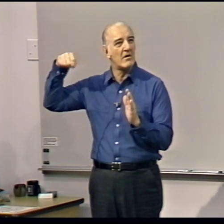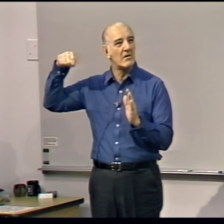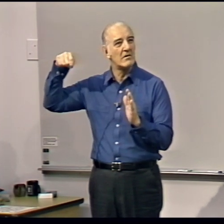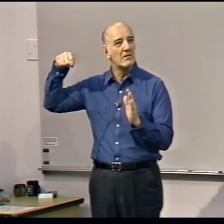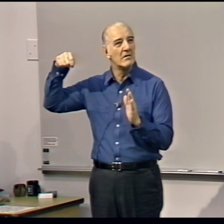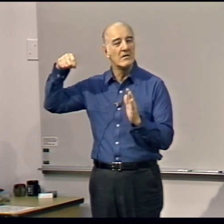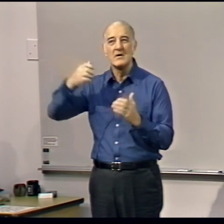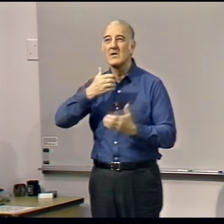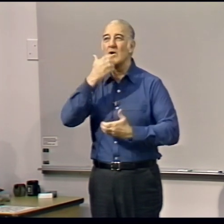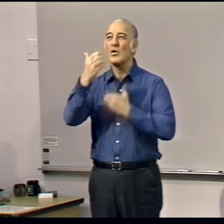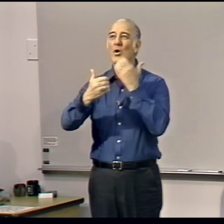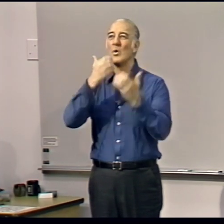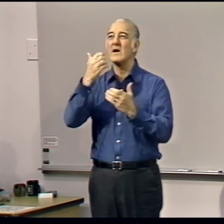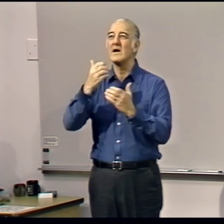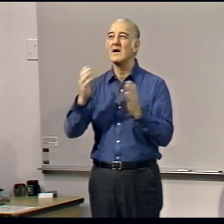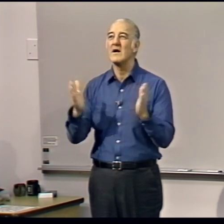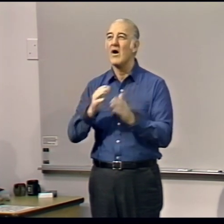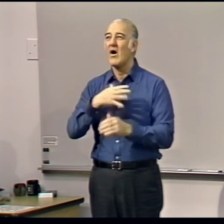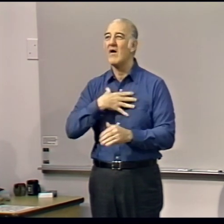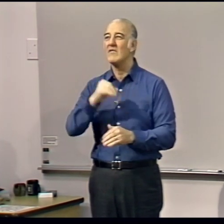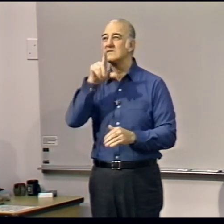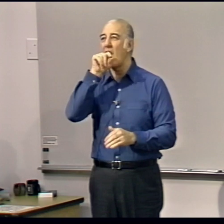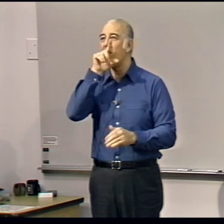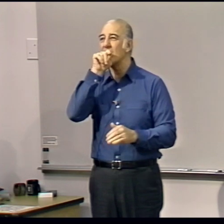The cooing of a dove